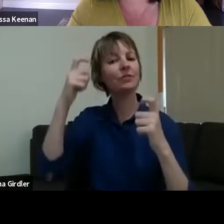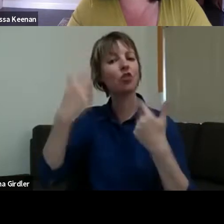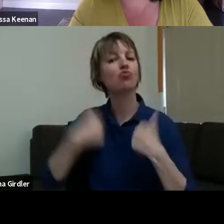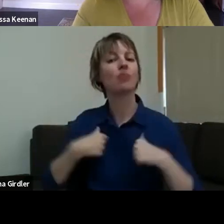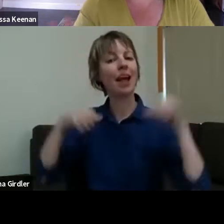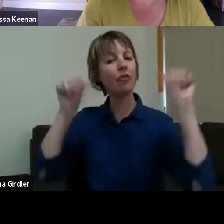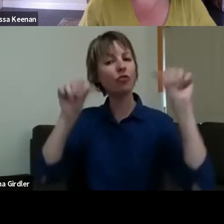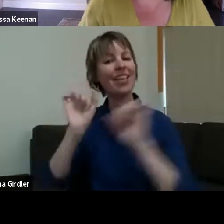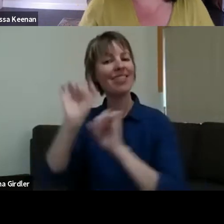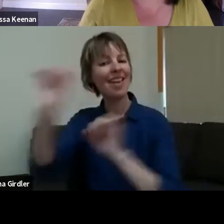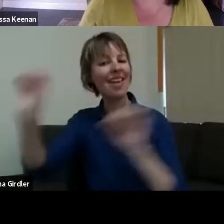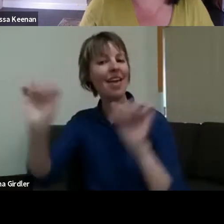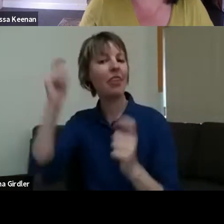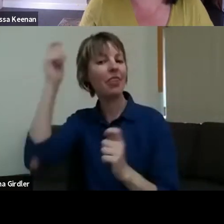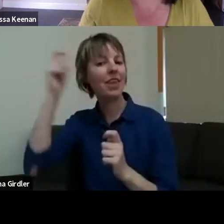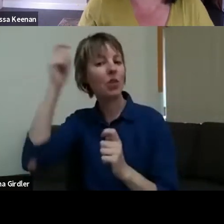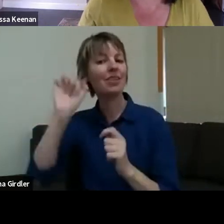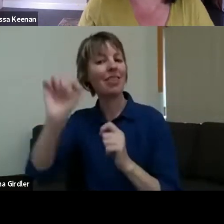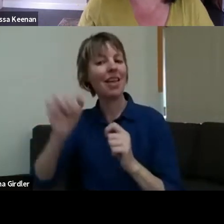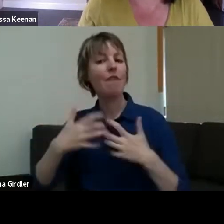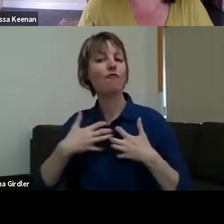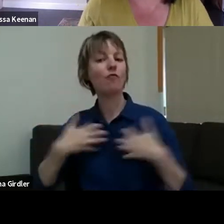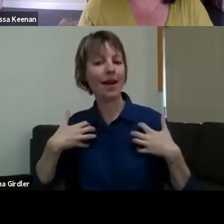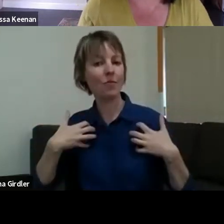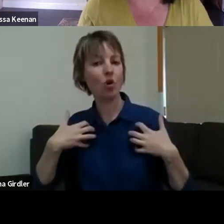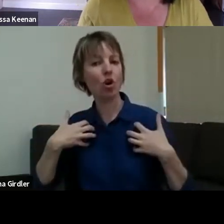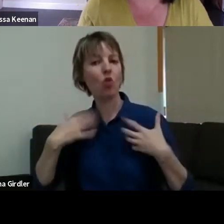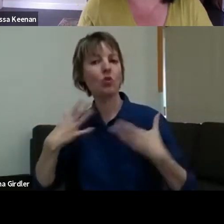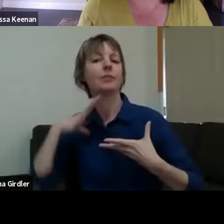original grant applications in terms of what we were wanting to do. We've